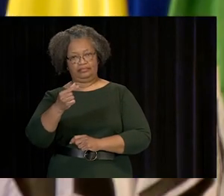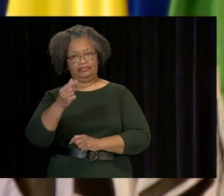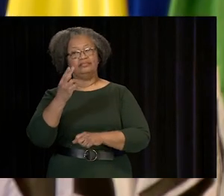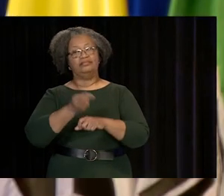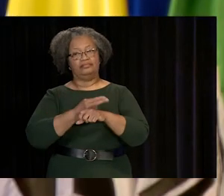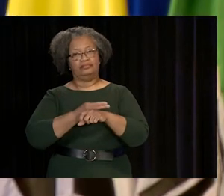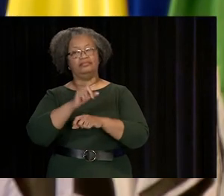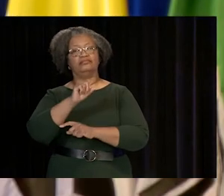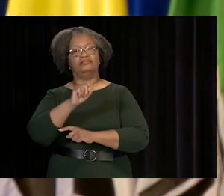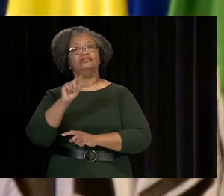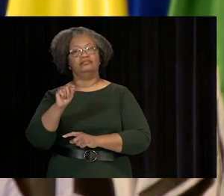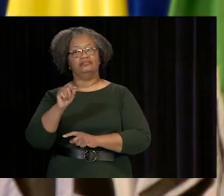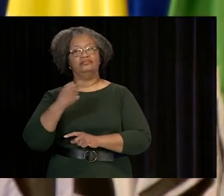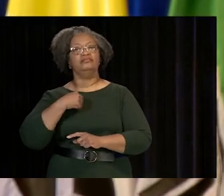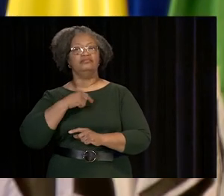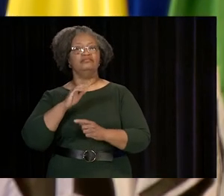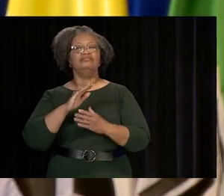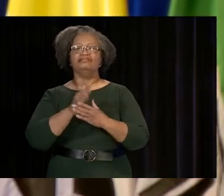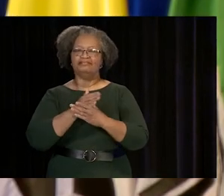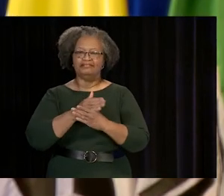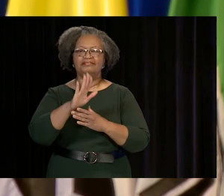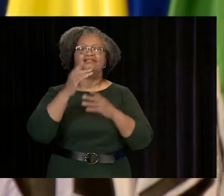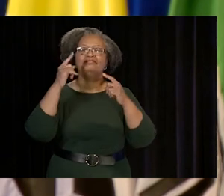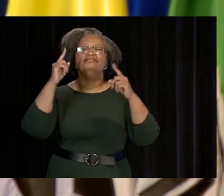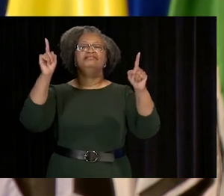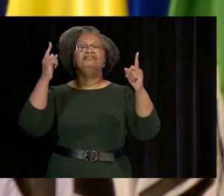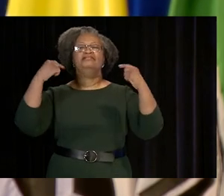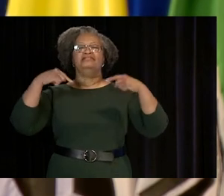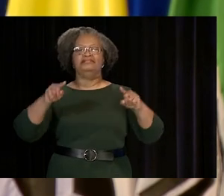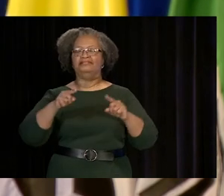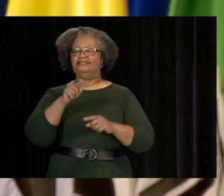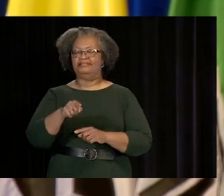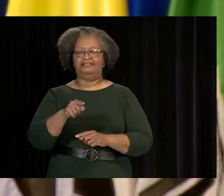AS AN ELECTED POLICYMAKING BODY, THE BOARD OF TRUSTEES IS INVOLVED